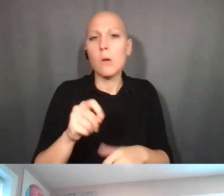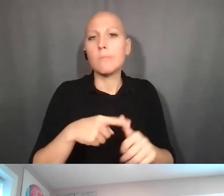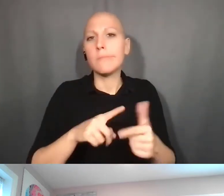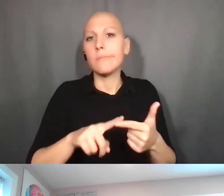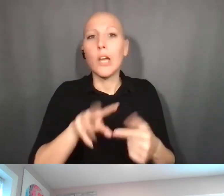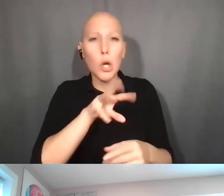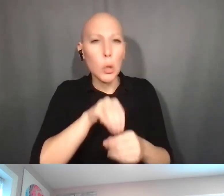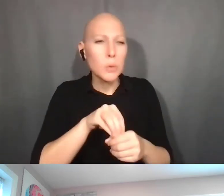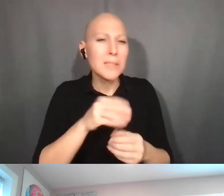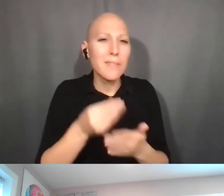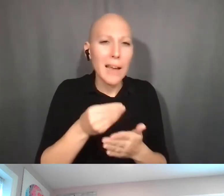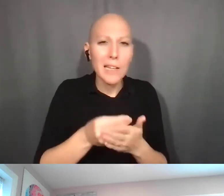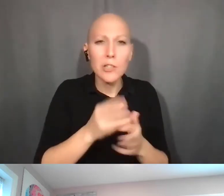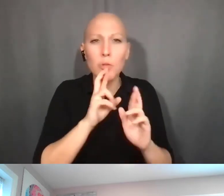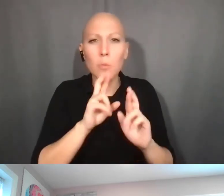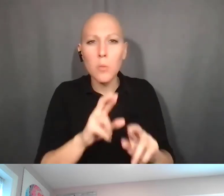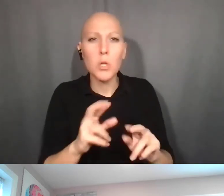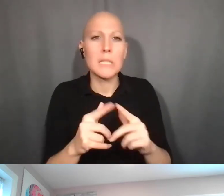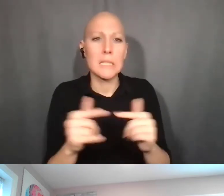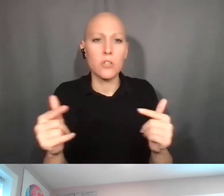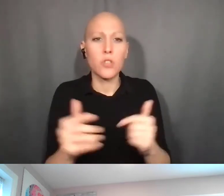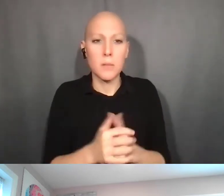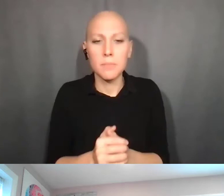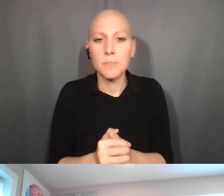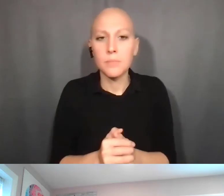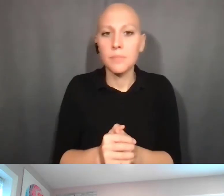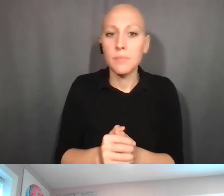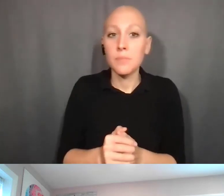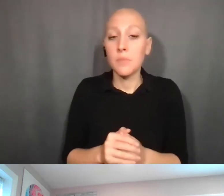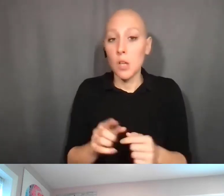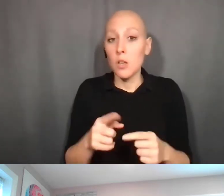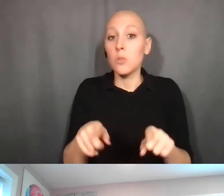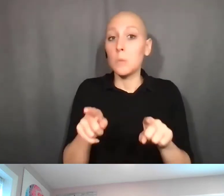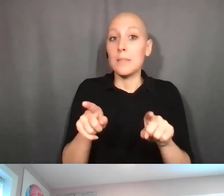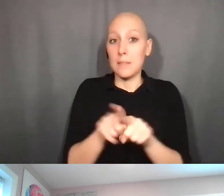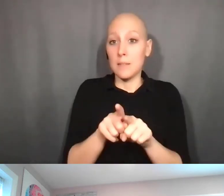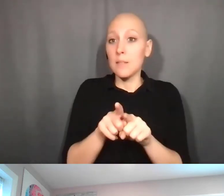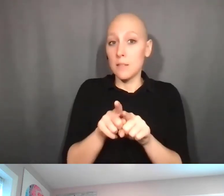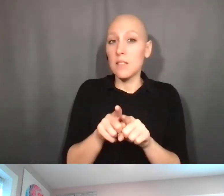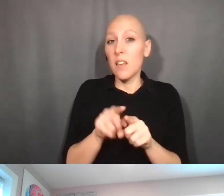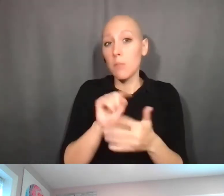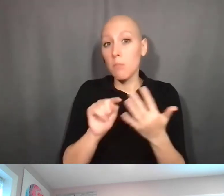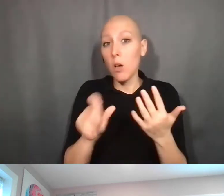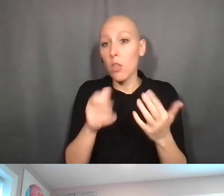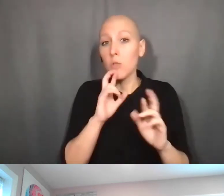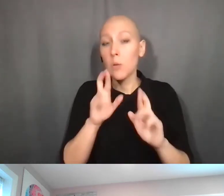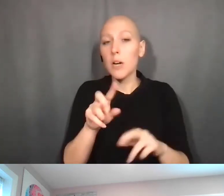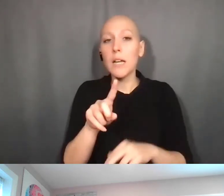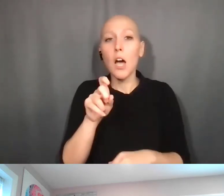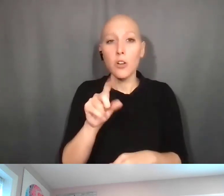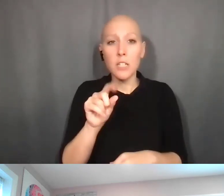Kristin Ta: Right, so like your other closeout reports, it's due 120 days after the project period ... Mary Fran Deutsch: And that one is not submitted in Edison.